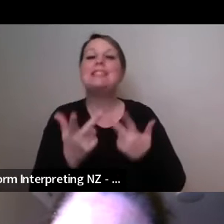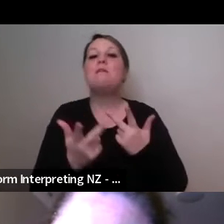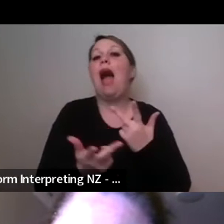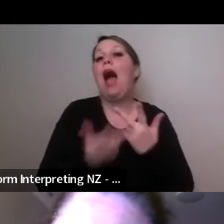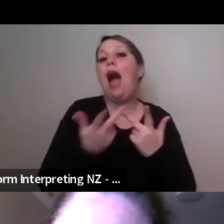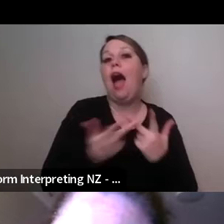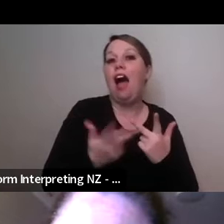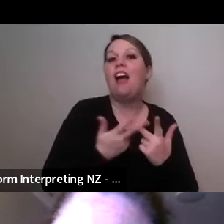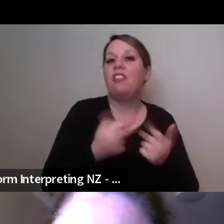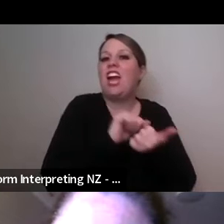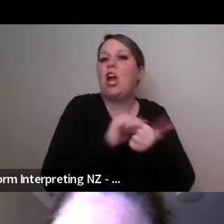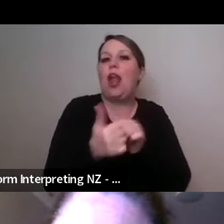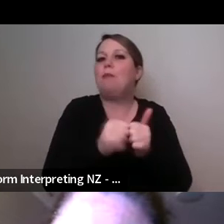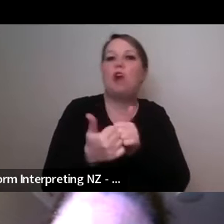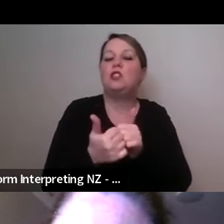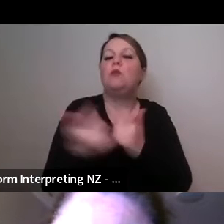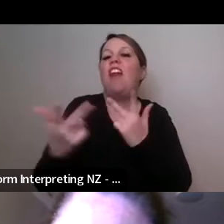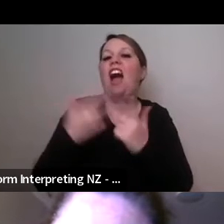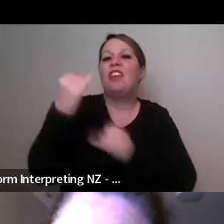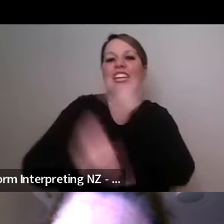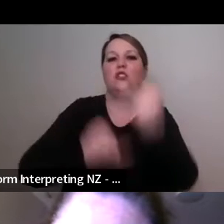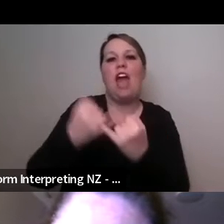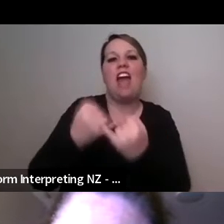um as well around the world and and also we're also talking about